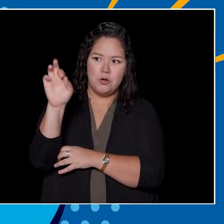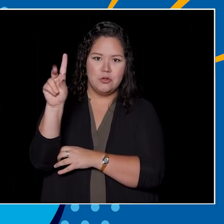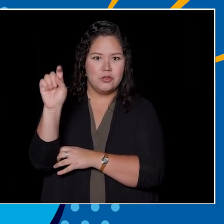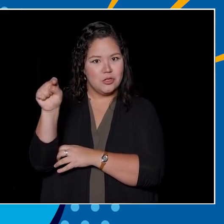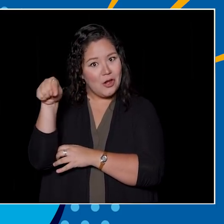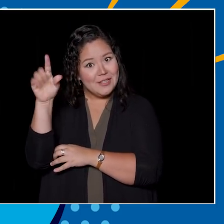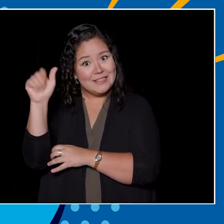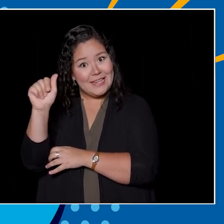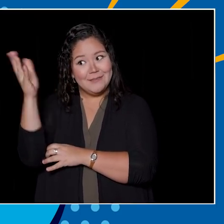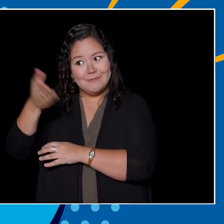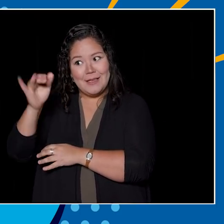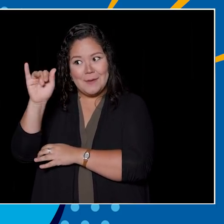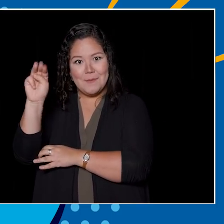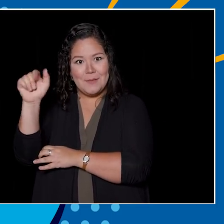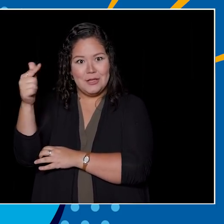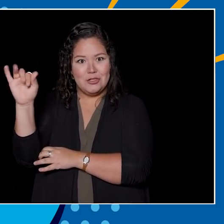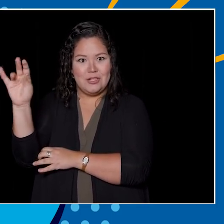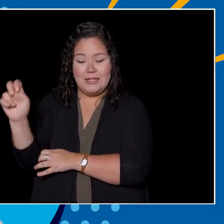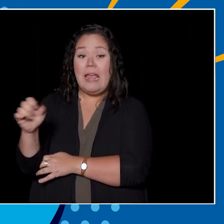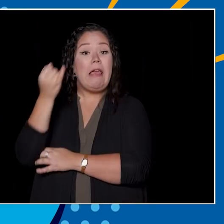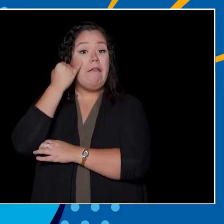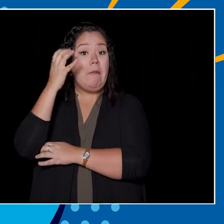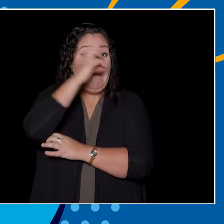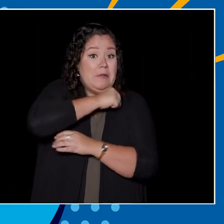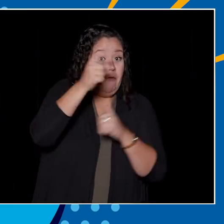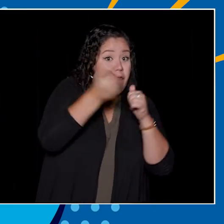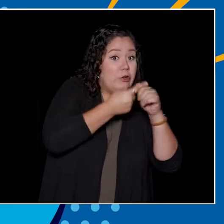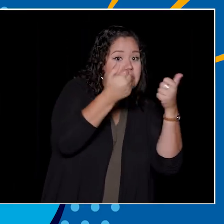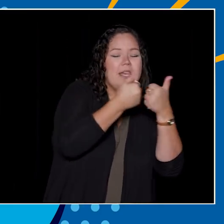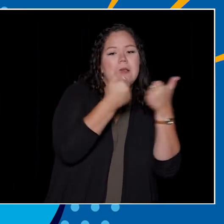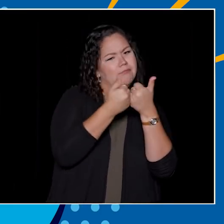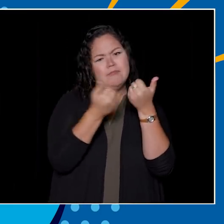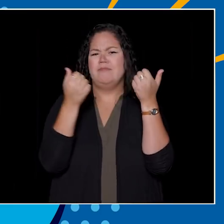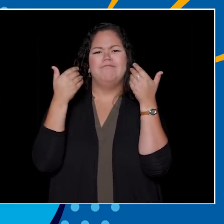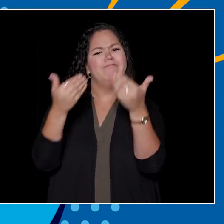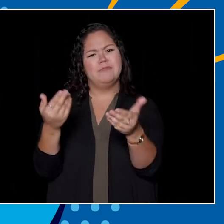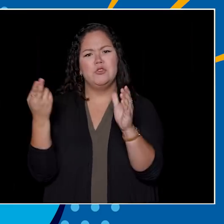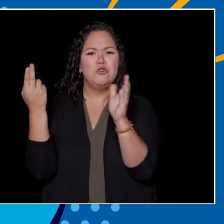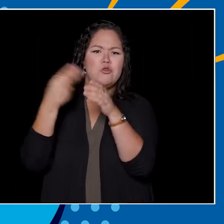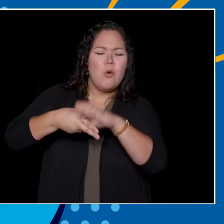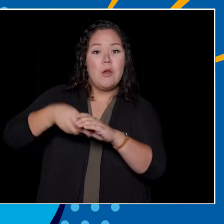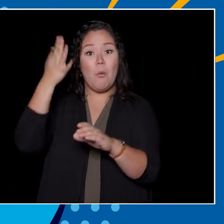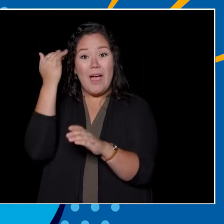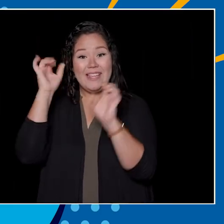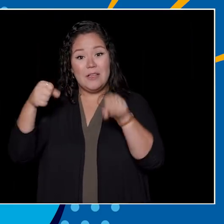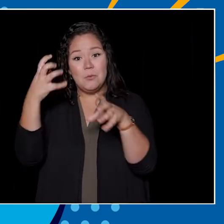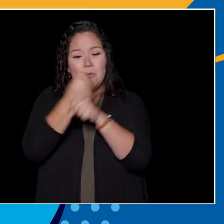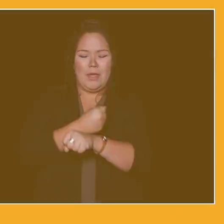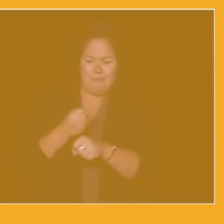If you didn't play in the first round, make sure you give it a go. By playing, you're on the running for a great prize pack of UBC Thunderbird swag.